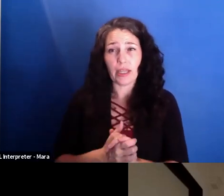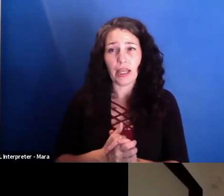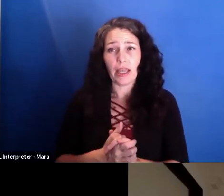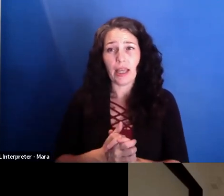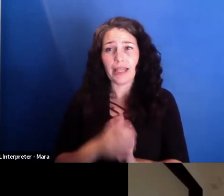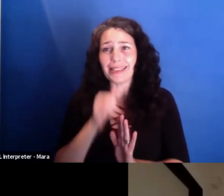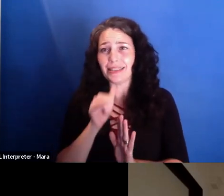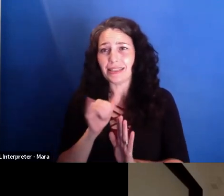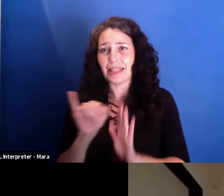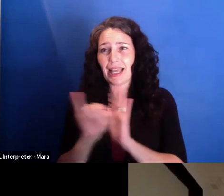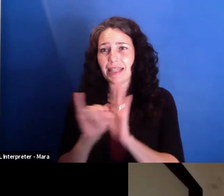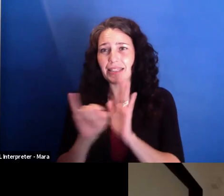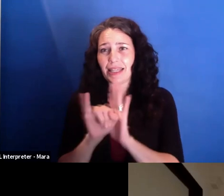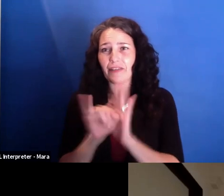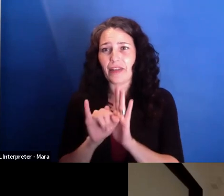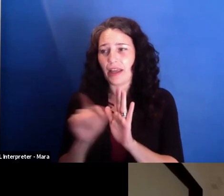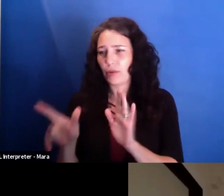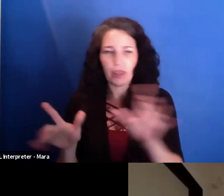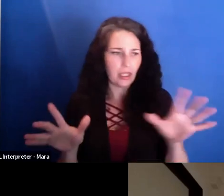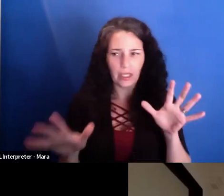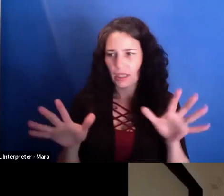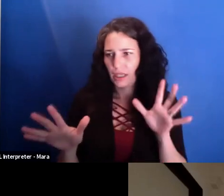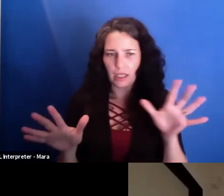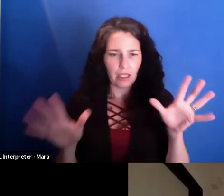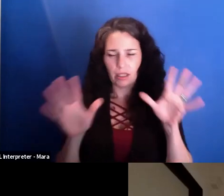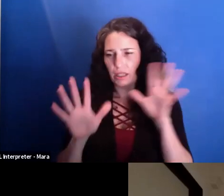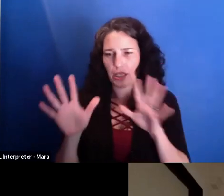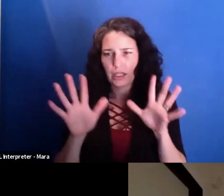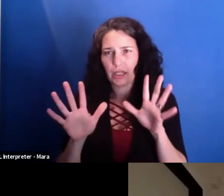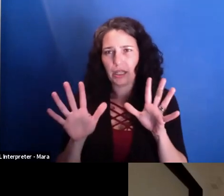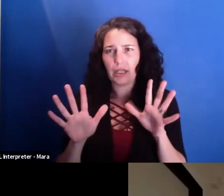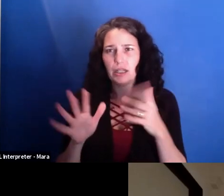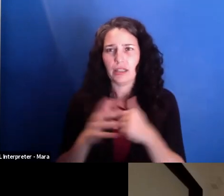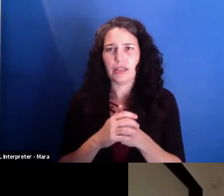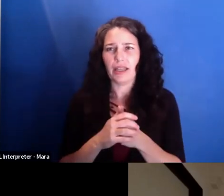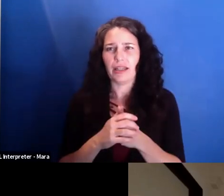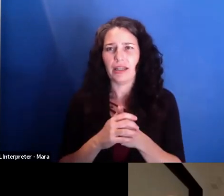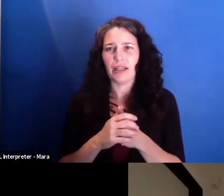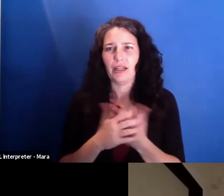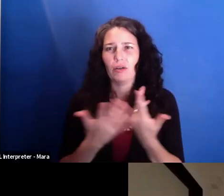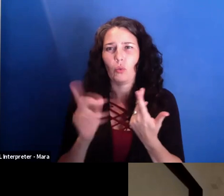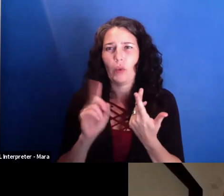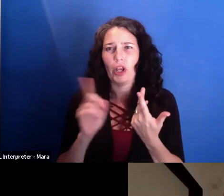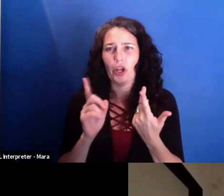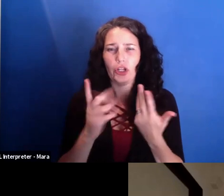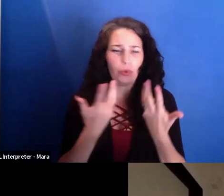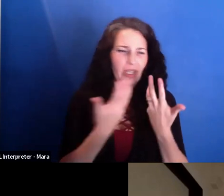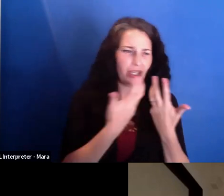and I was never really part of it. I mean, even this-- you know, we're just-- you're with your band. And we were all people from all different cultures